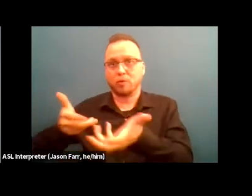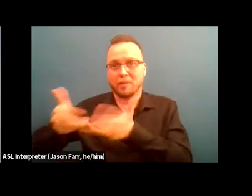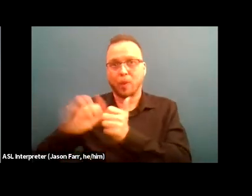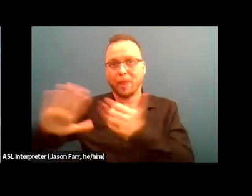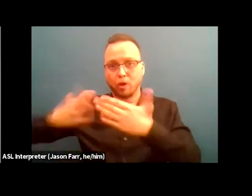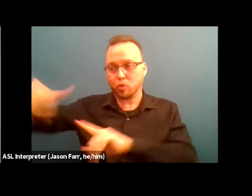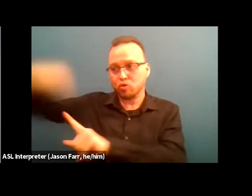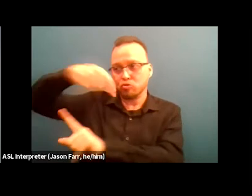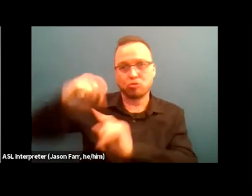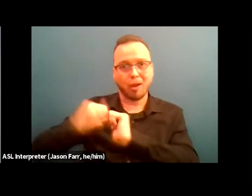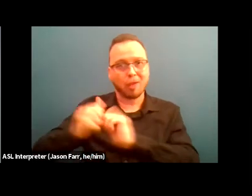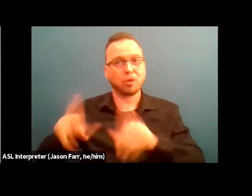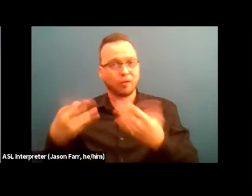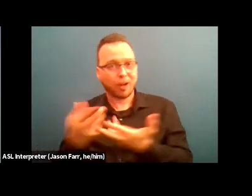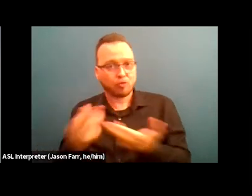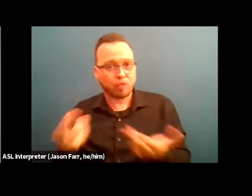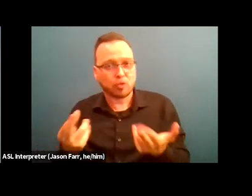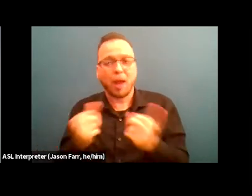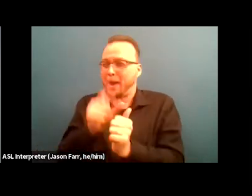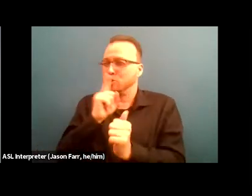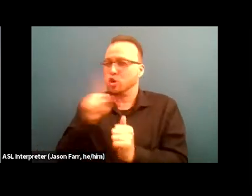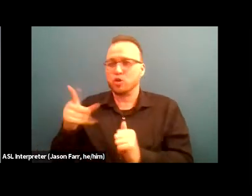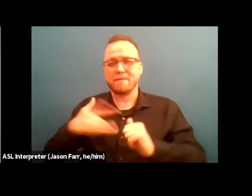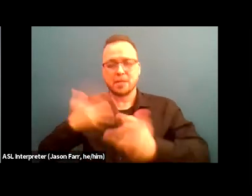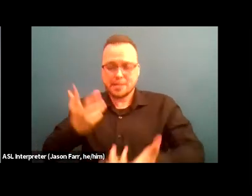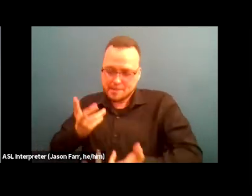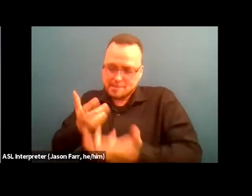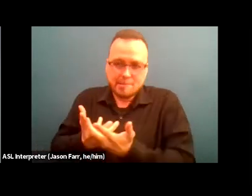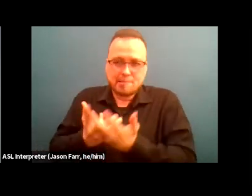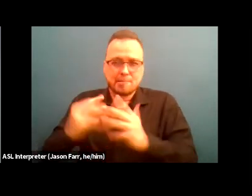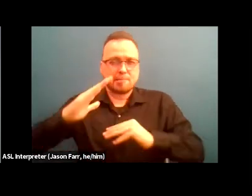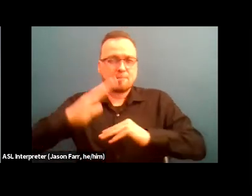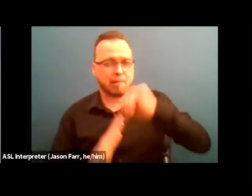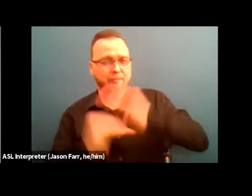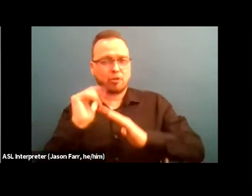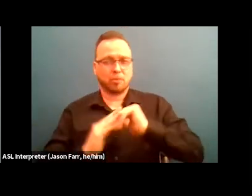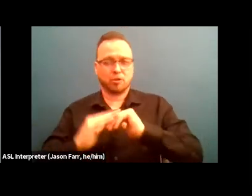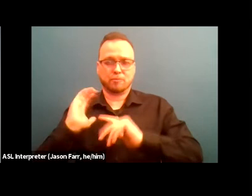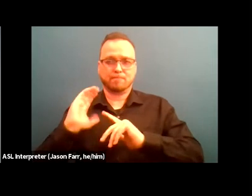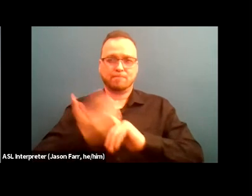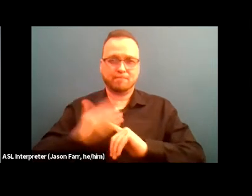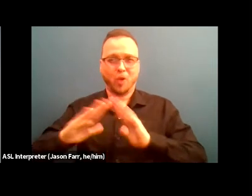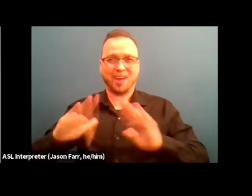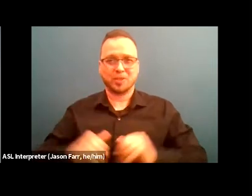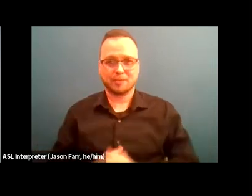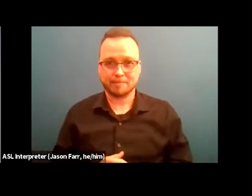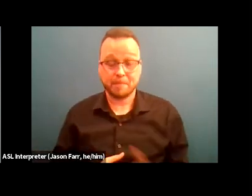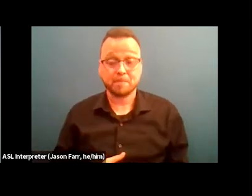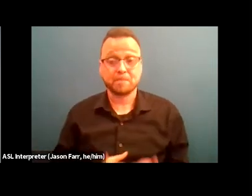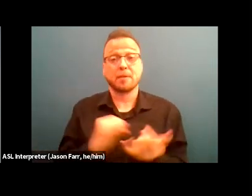providing resources and just making sure that they've feel as comfortable as possible in their housing. And one last thing that the housing navigators do